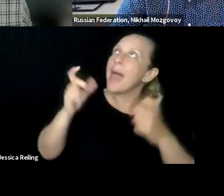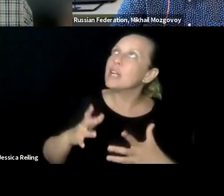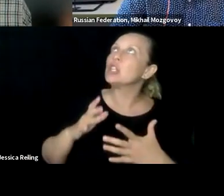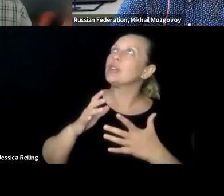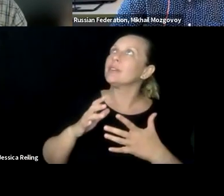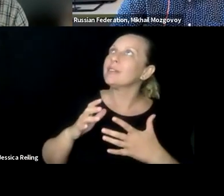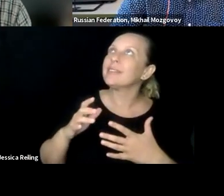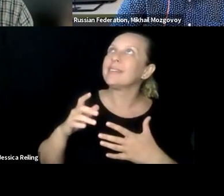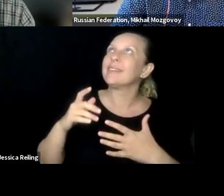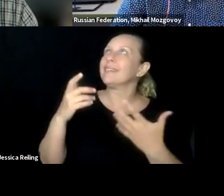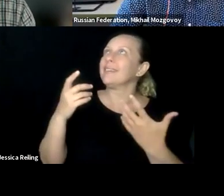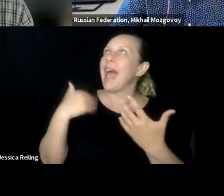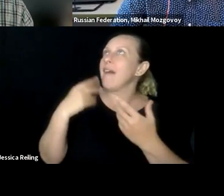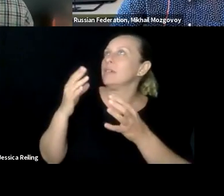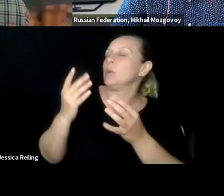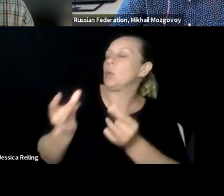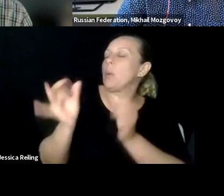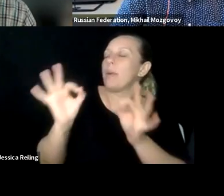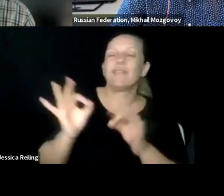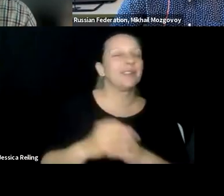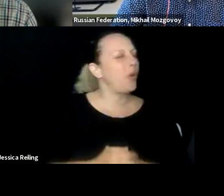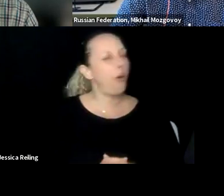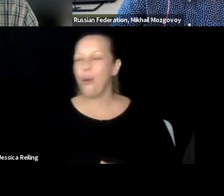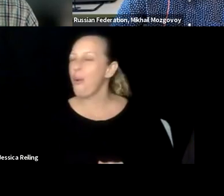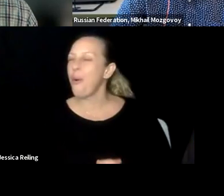is needed or is it no longer needed due to enforcement and things like